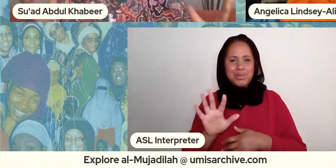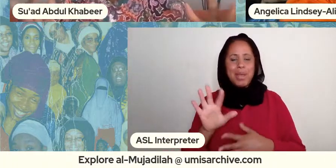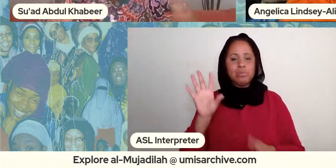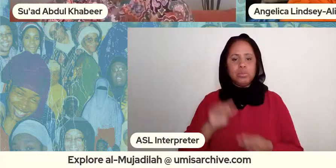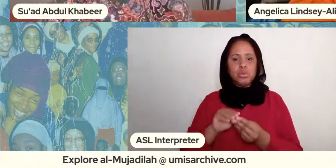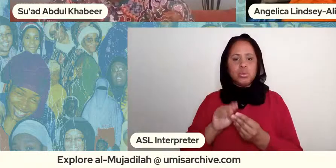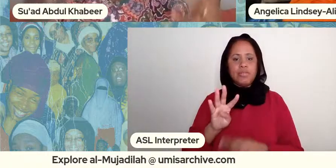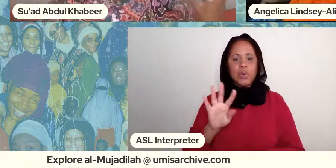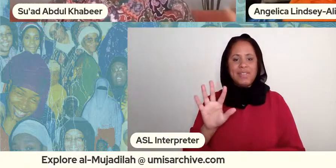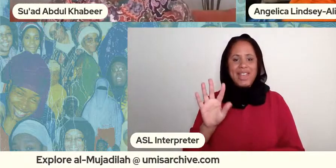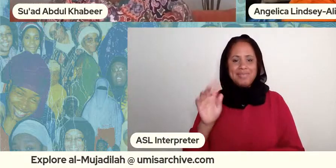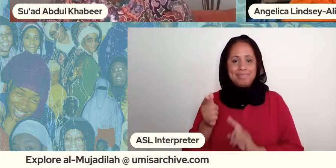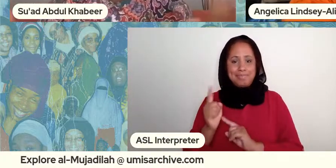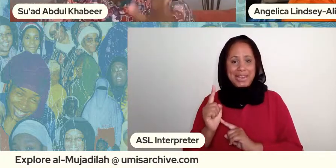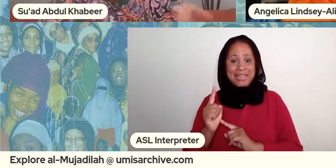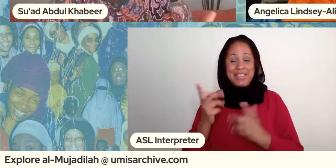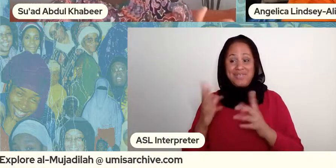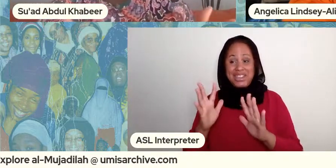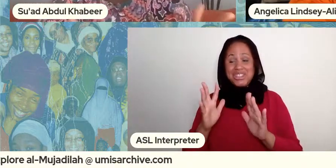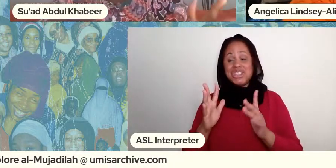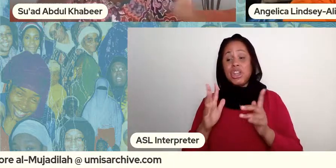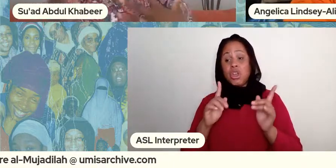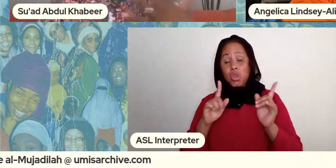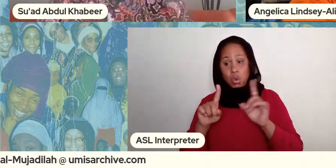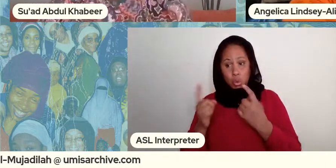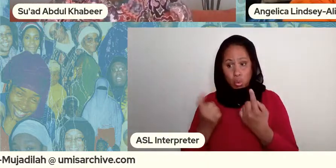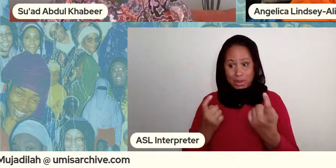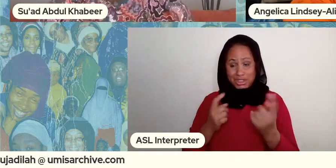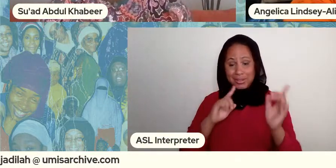actually and some people people might know or ask questions so society shout out we are from